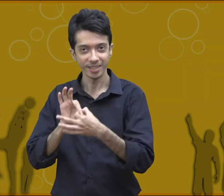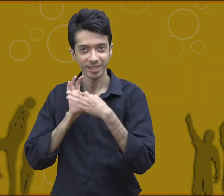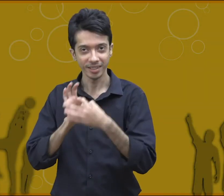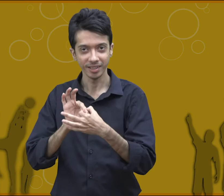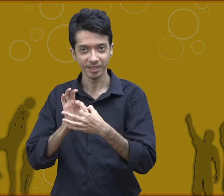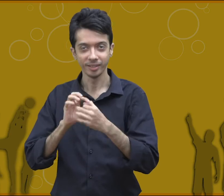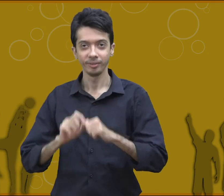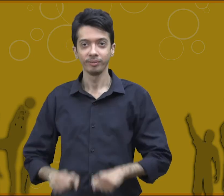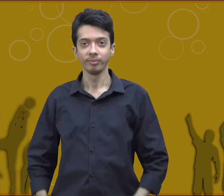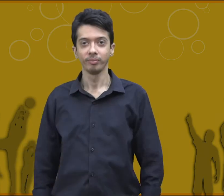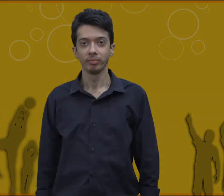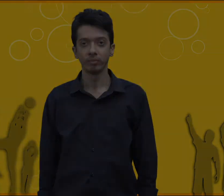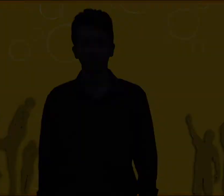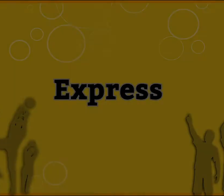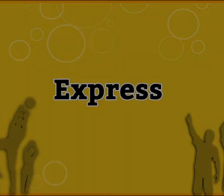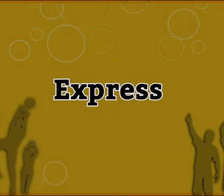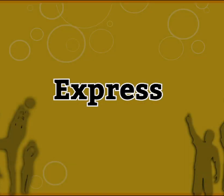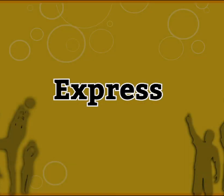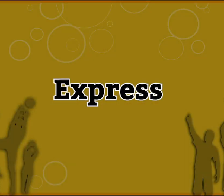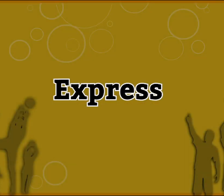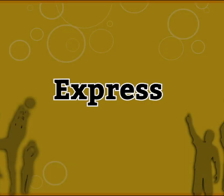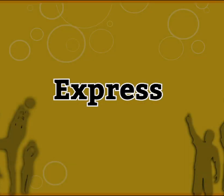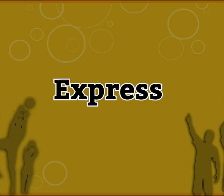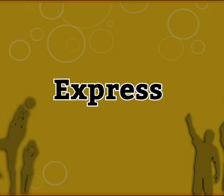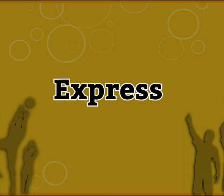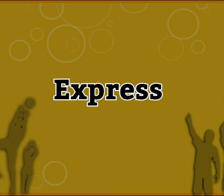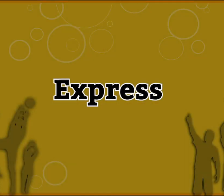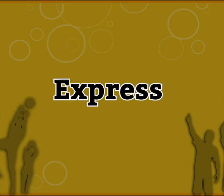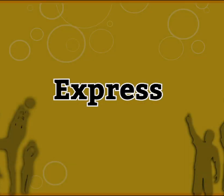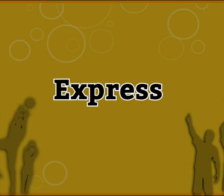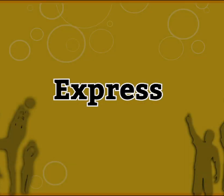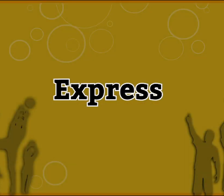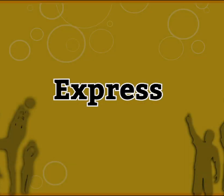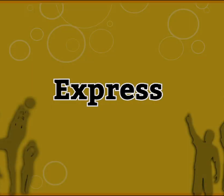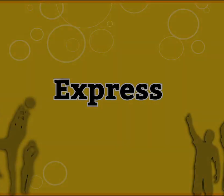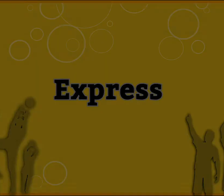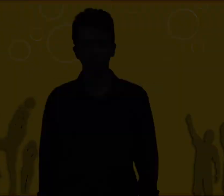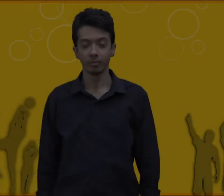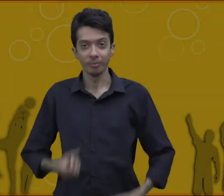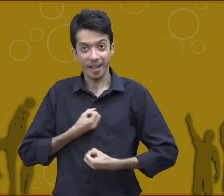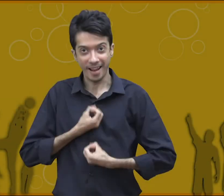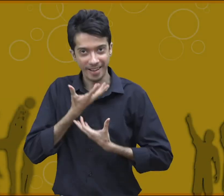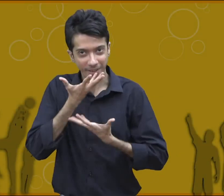cooperation express